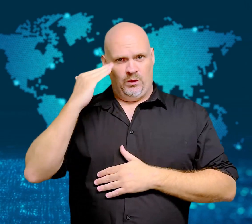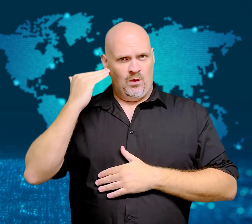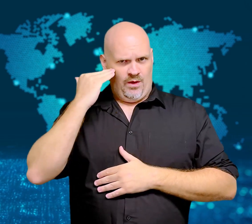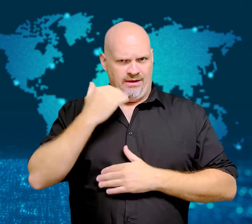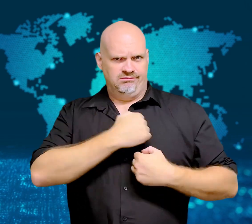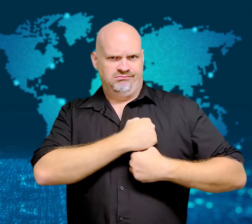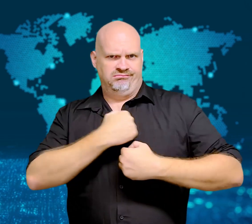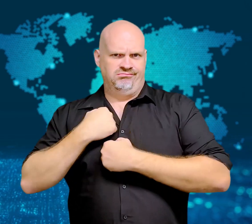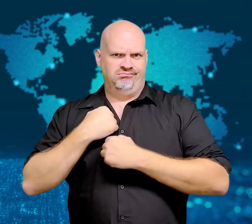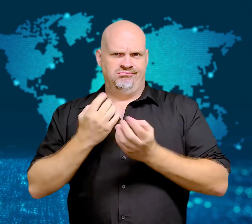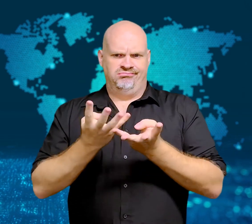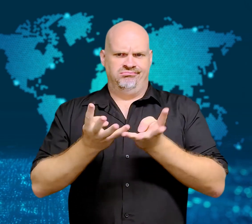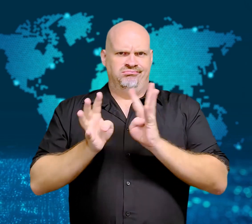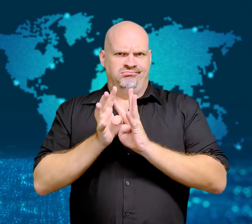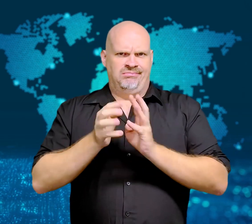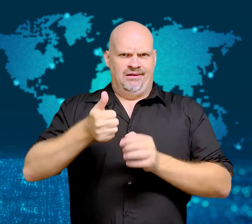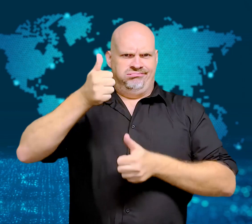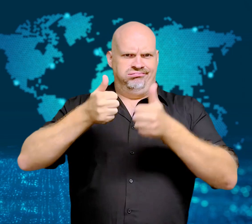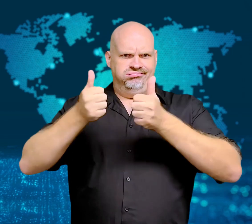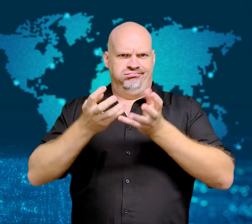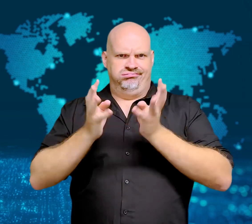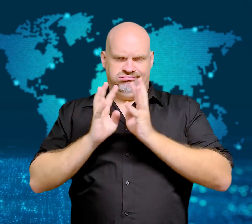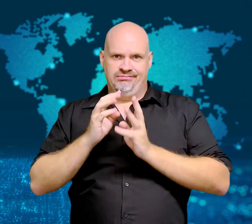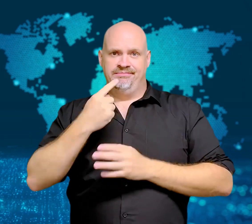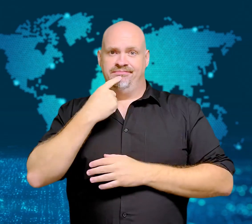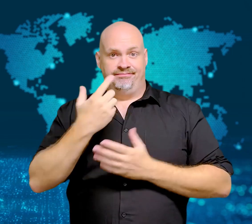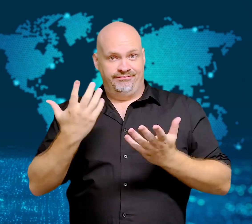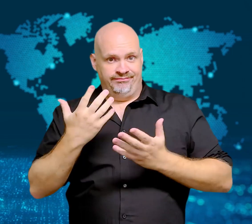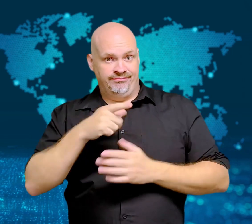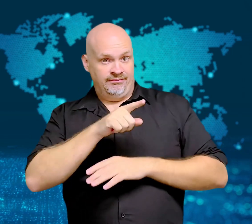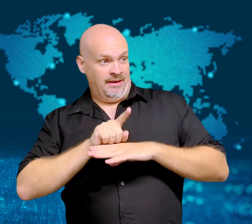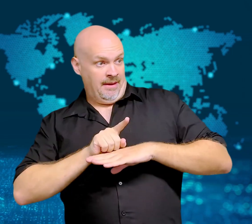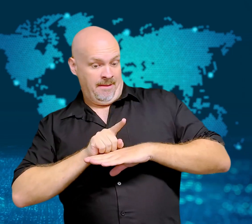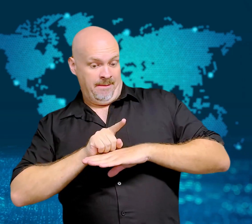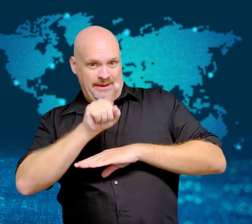the western inland town of North Korea.